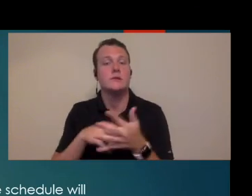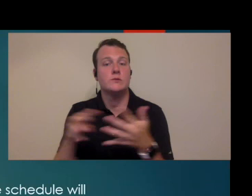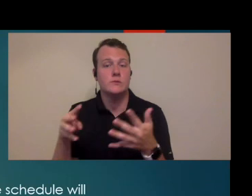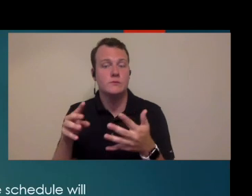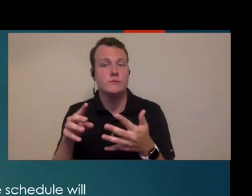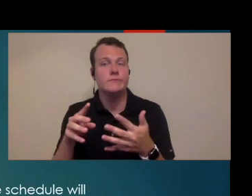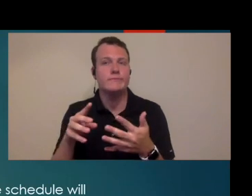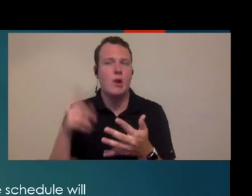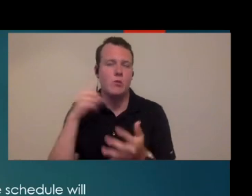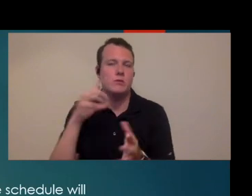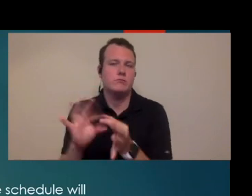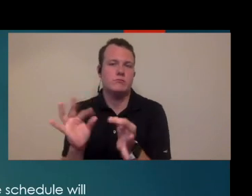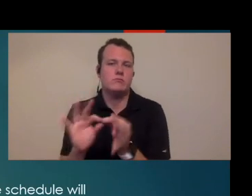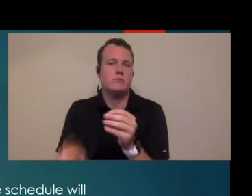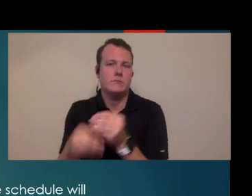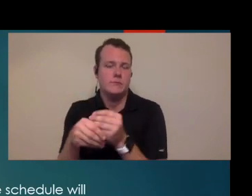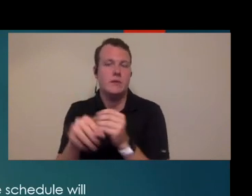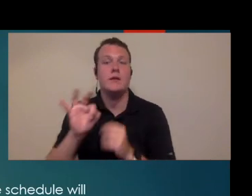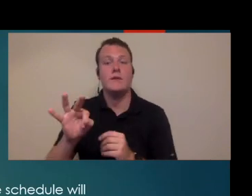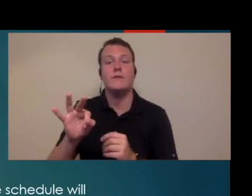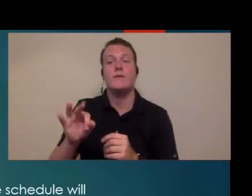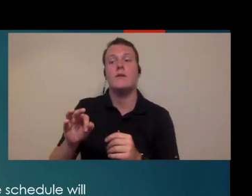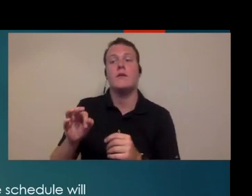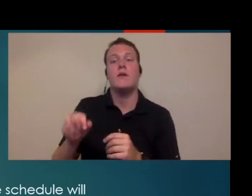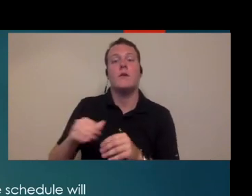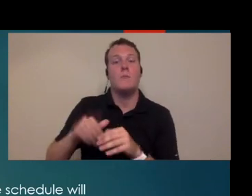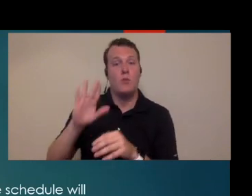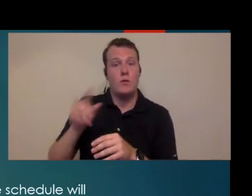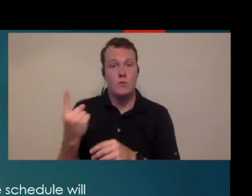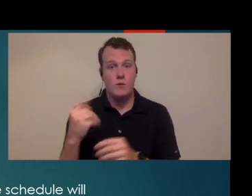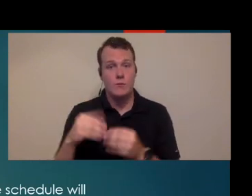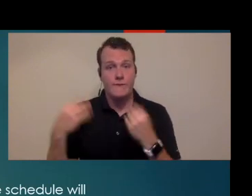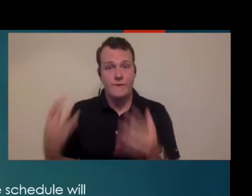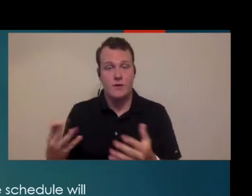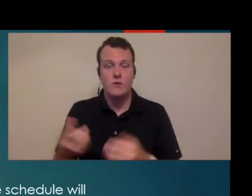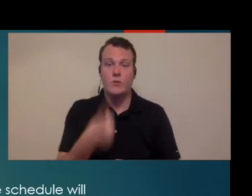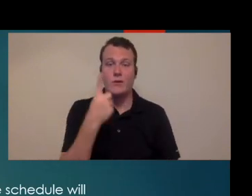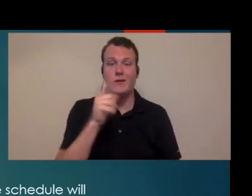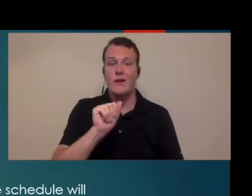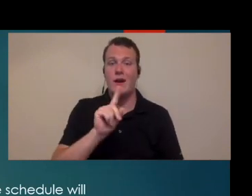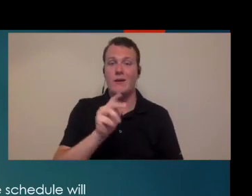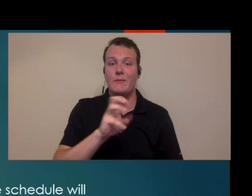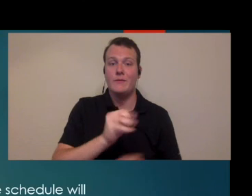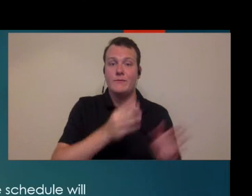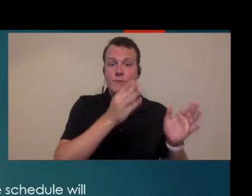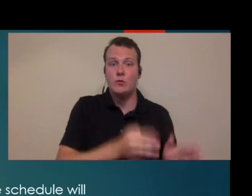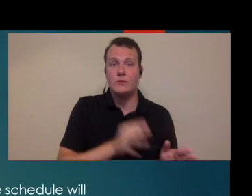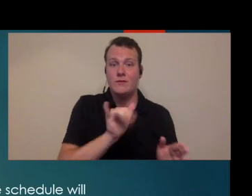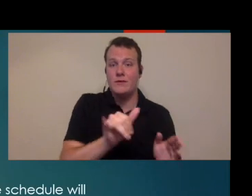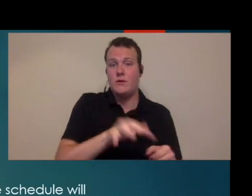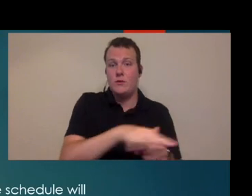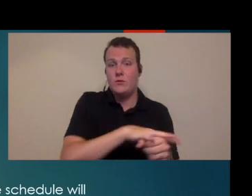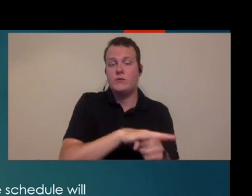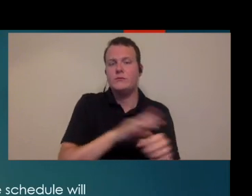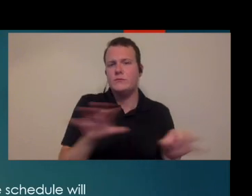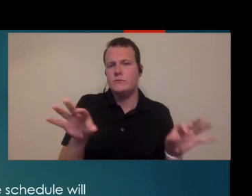scheduling them. one other comment is, if you do have more than one provider and only one administrative person at that location, you want to be careful